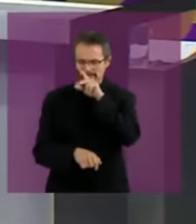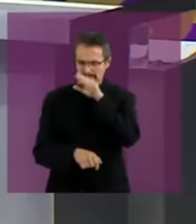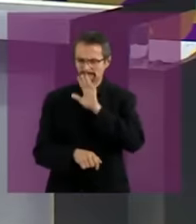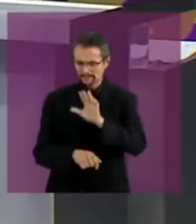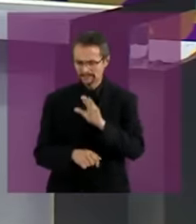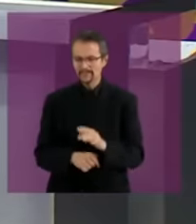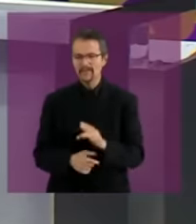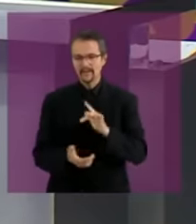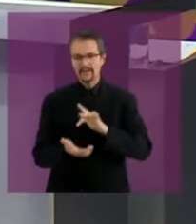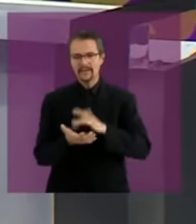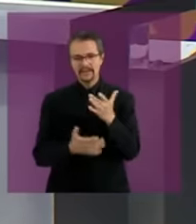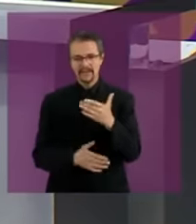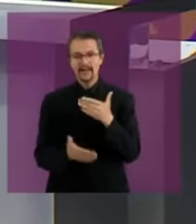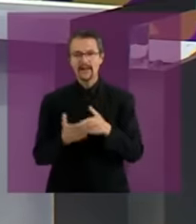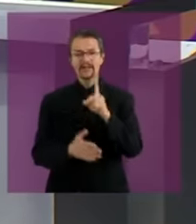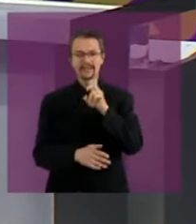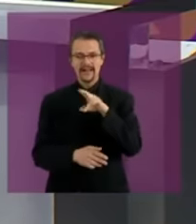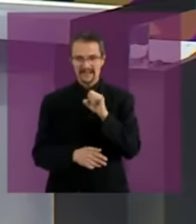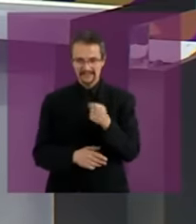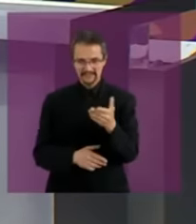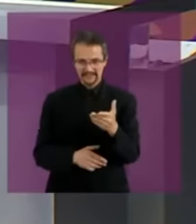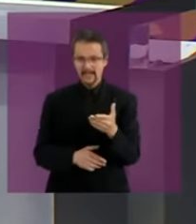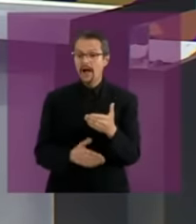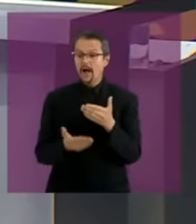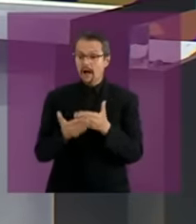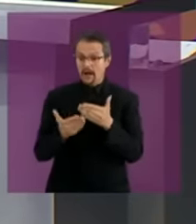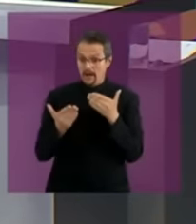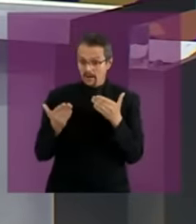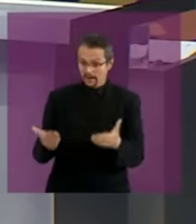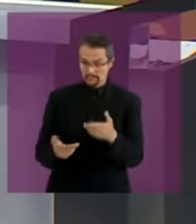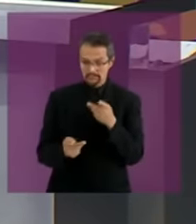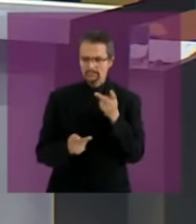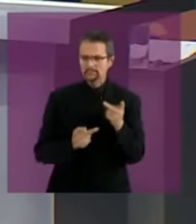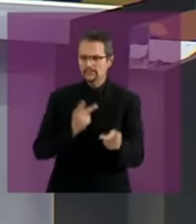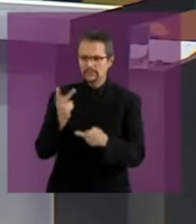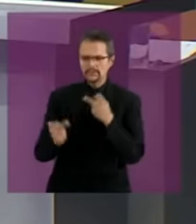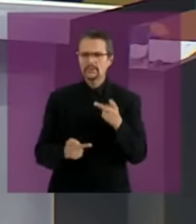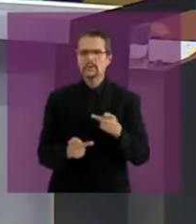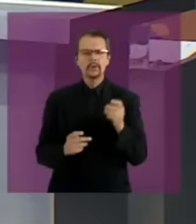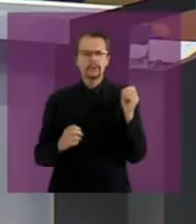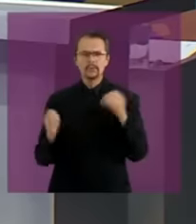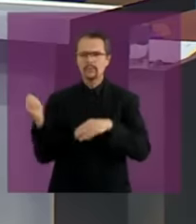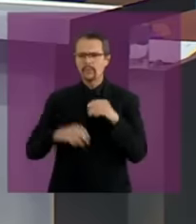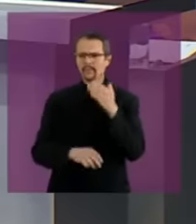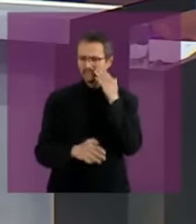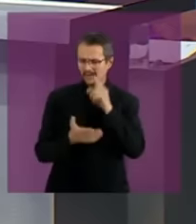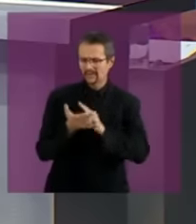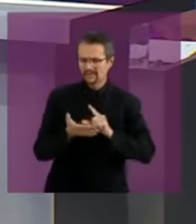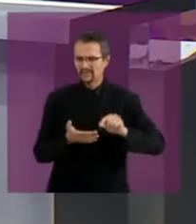let's go with the questions the questions sent through social networks from the different regions